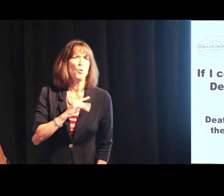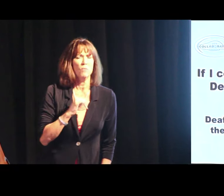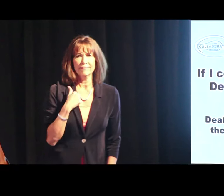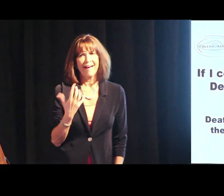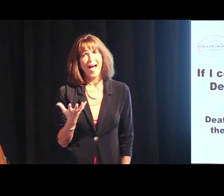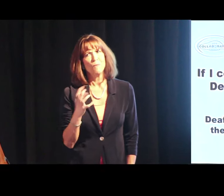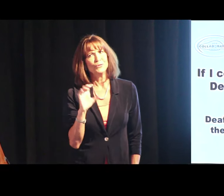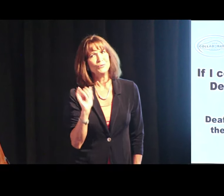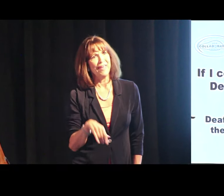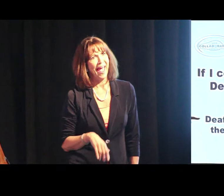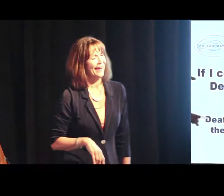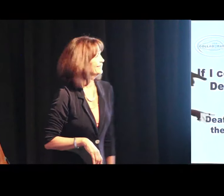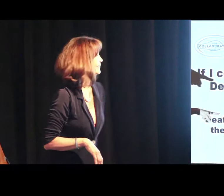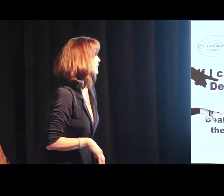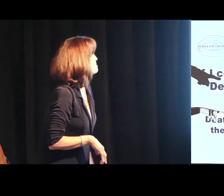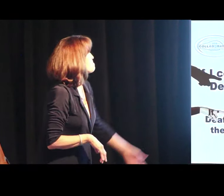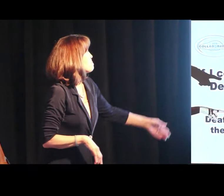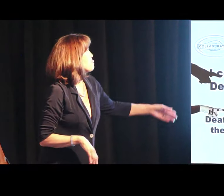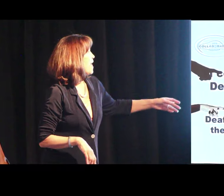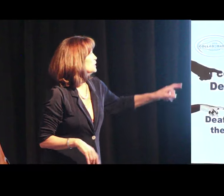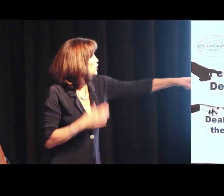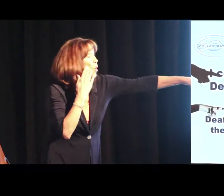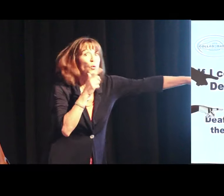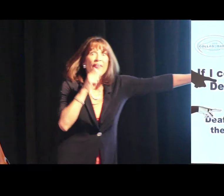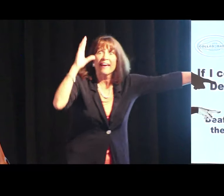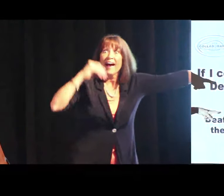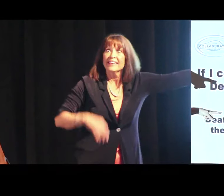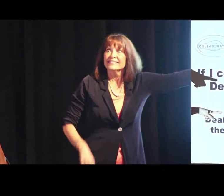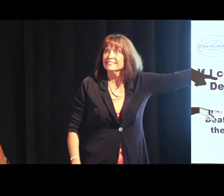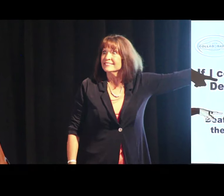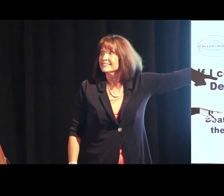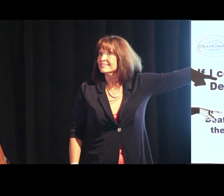I want to do that. Do you know who that guy is in the picture?